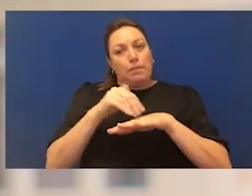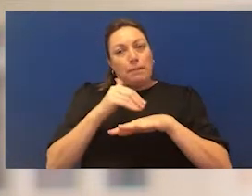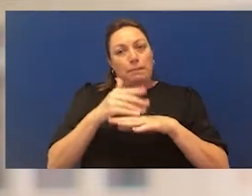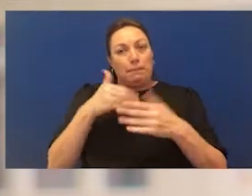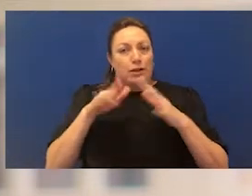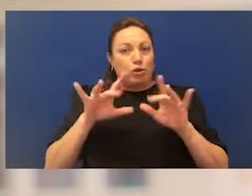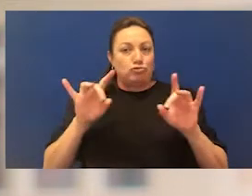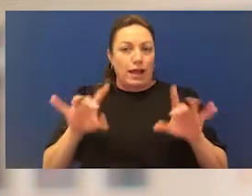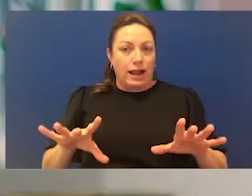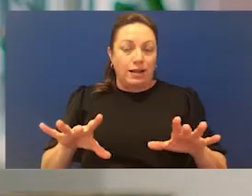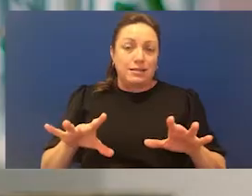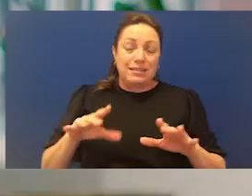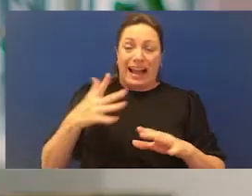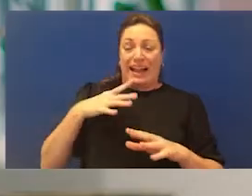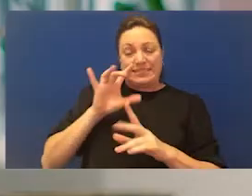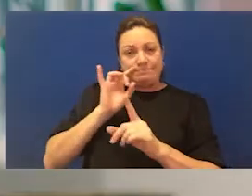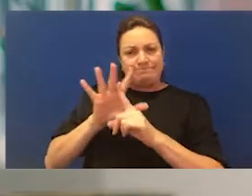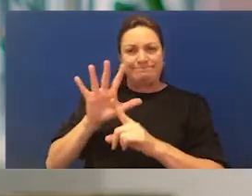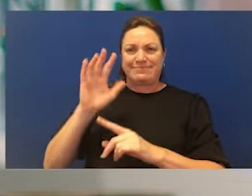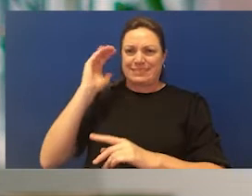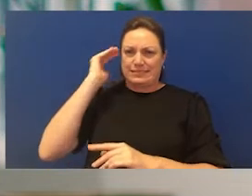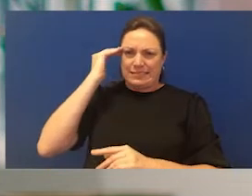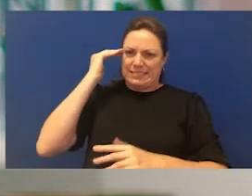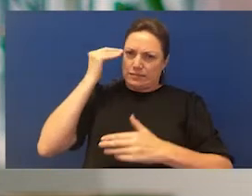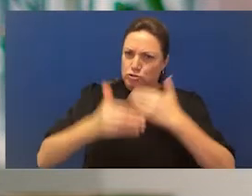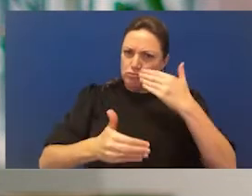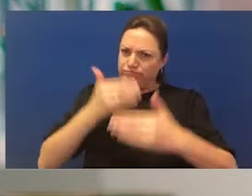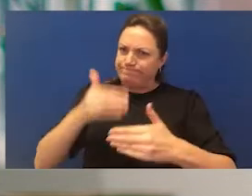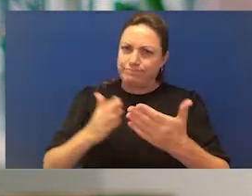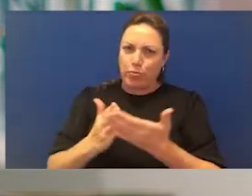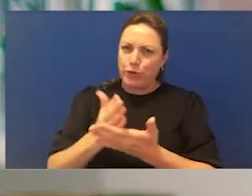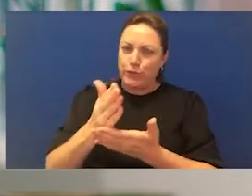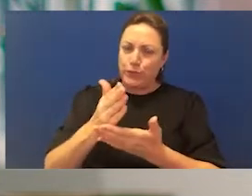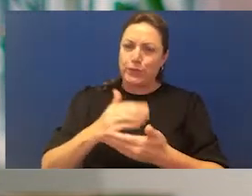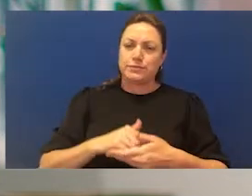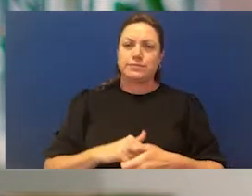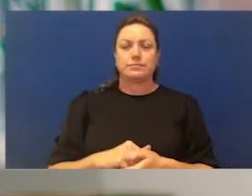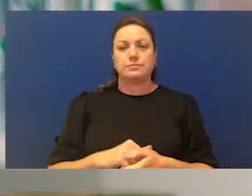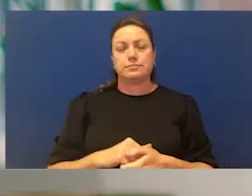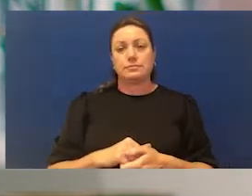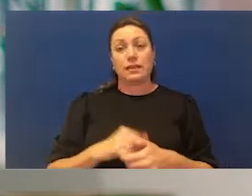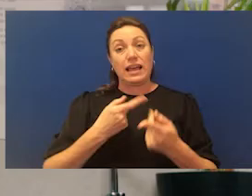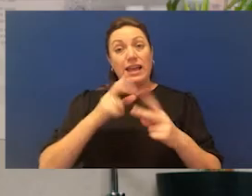in Australia. We had a real sense that if anything is going to change, its going to take women to